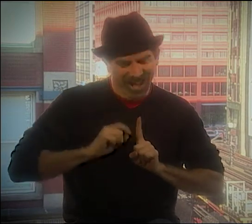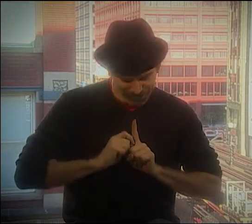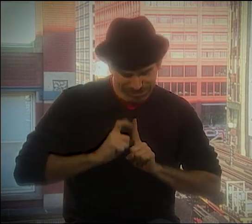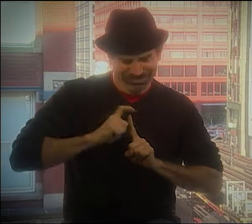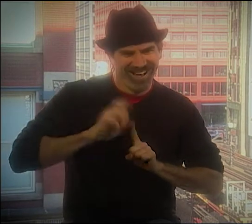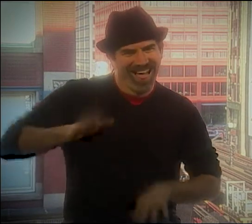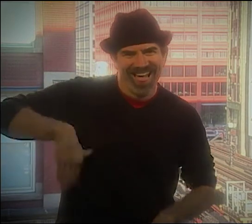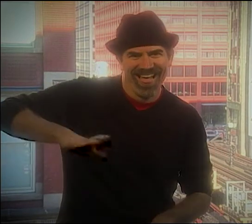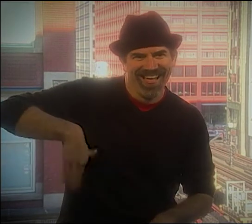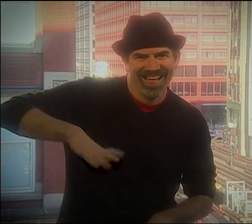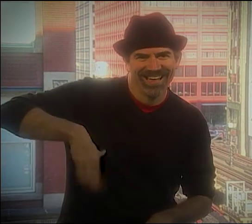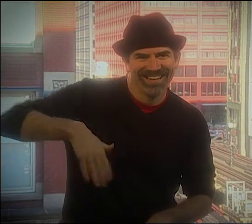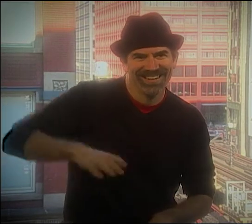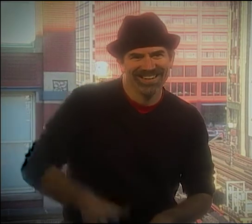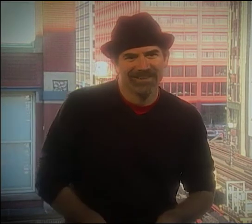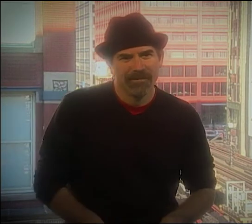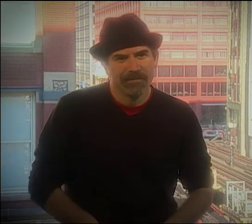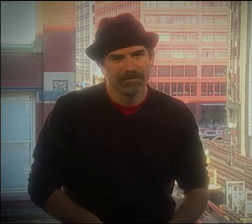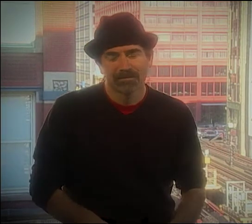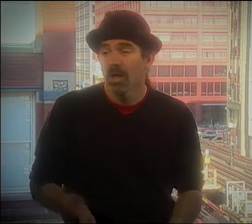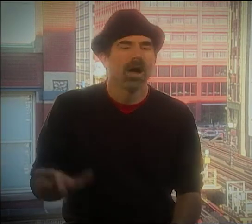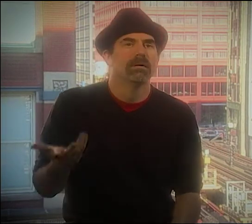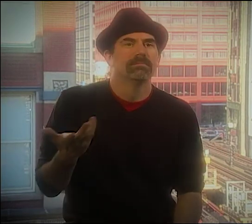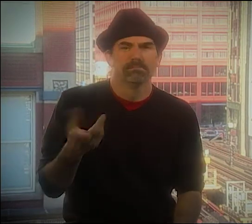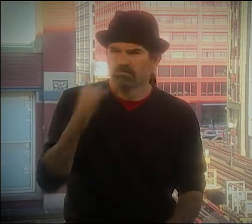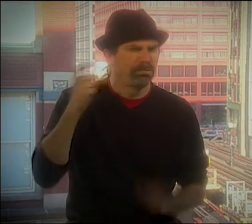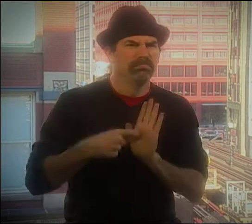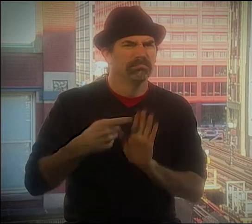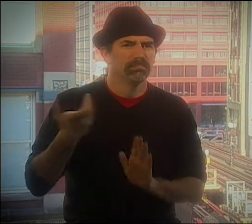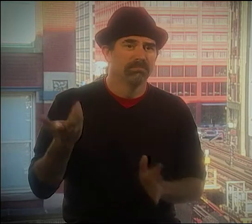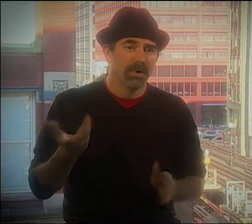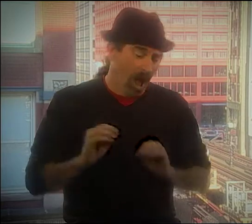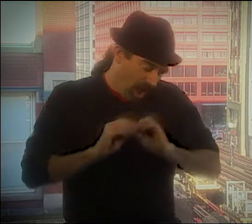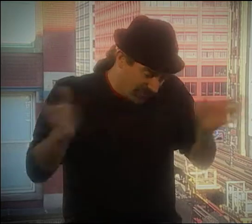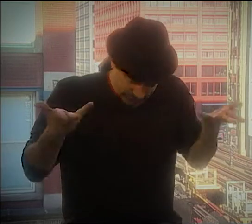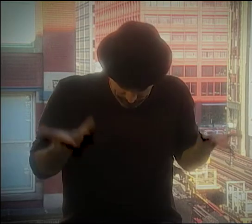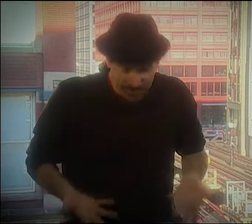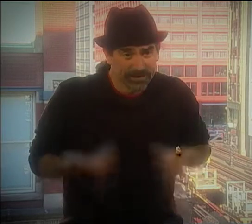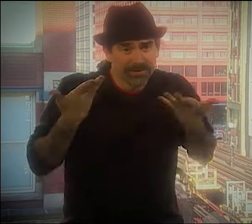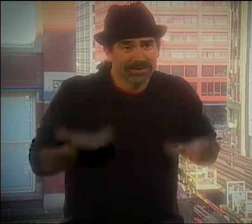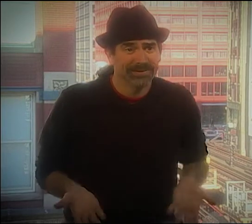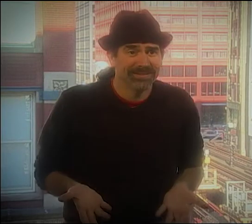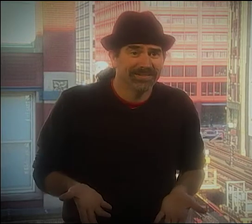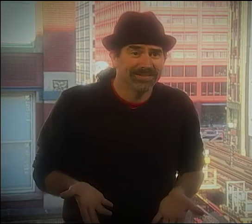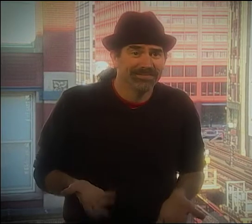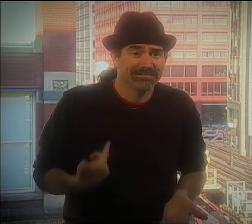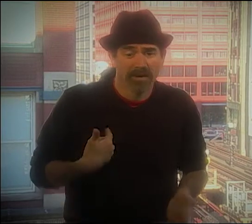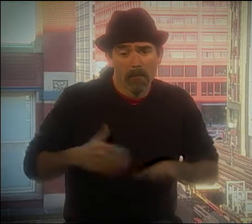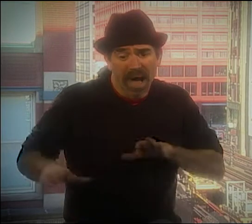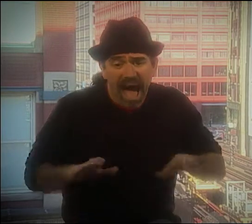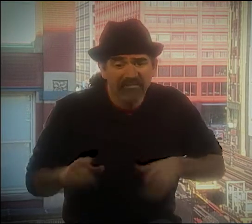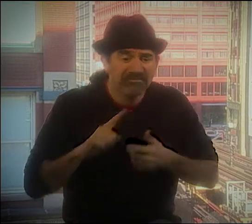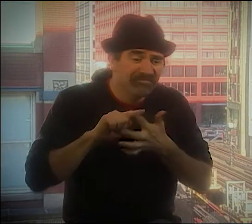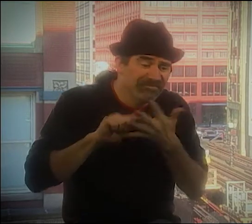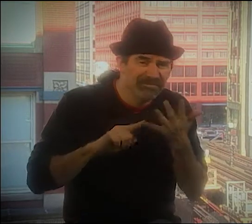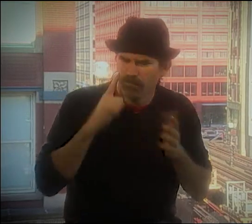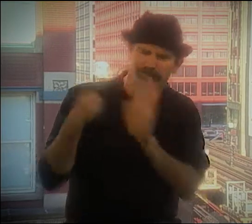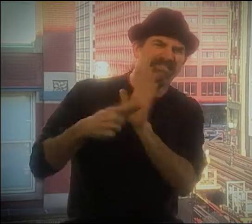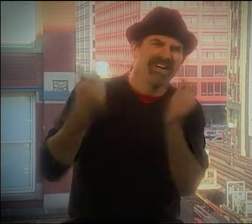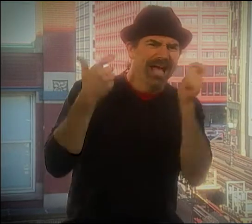HAD IT WRITTEN ALL OVER ME THAT I WAS A LITTLE "d" DEAF. AND THEY COULD SEE IT. I MEAN IT WAS OBVIOUS IN EVERYTHING ABOUT ME, HOW I BEHAVED.